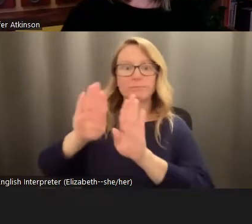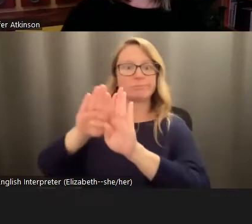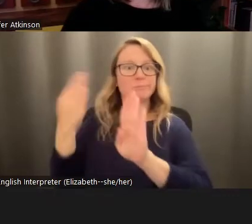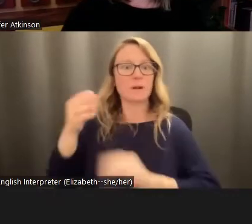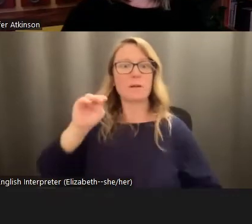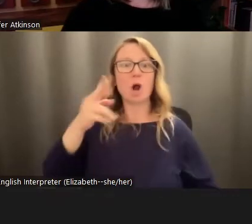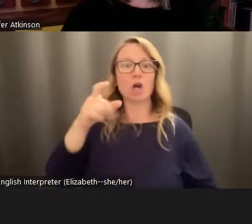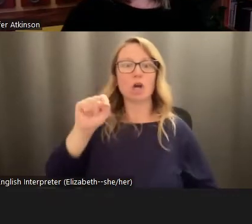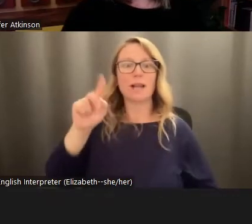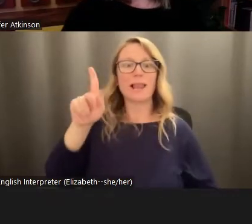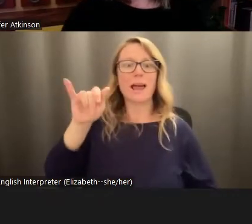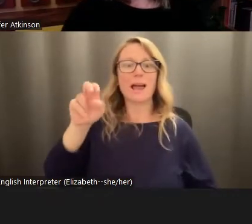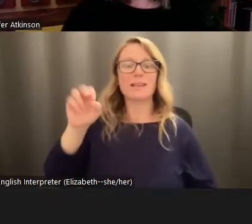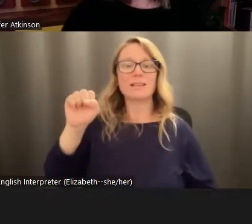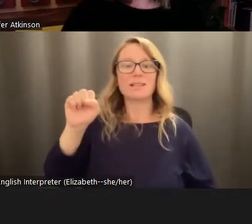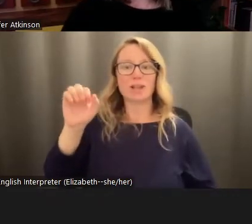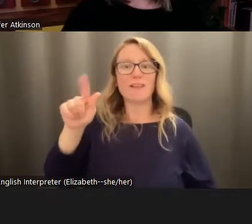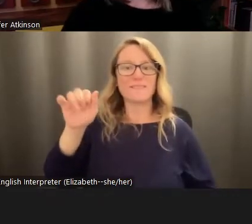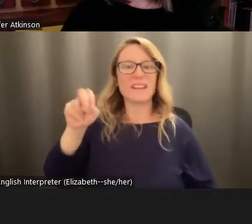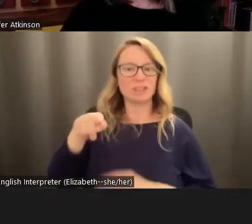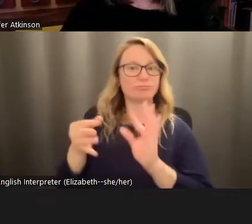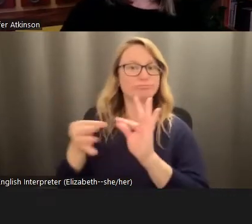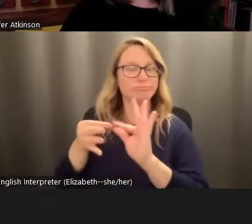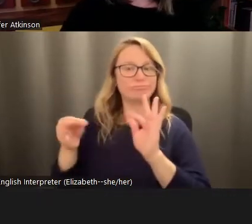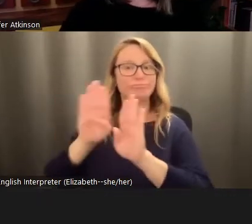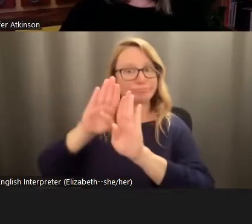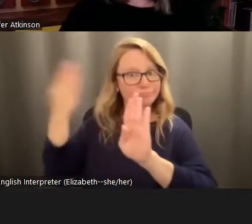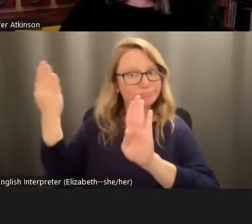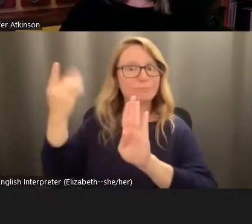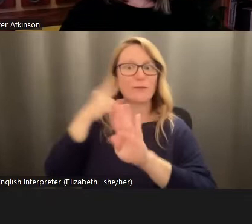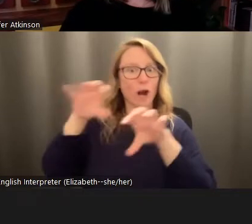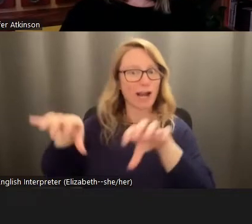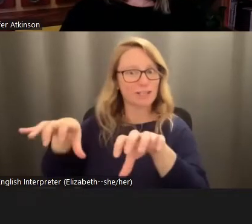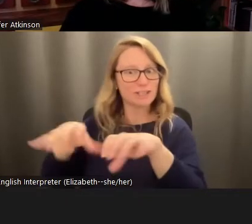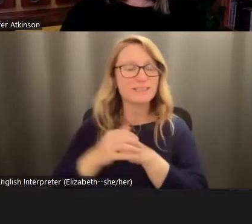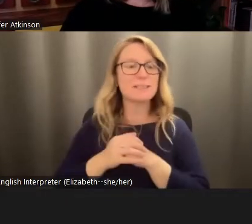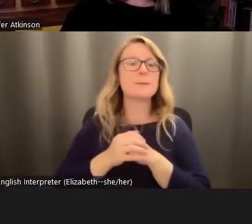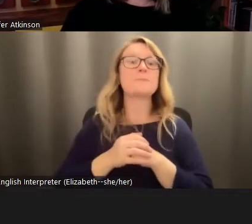put it. But then also, in the same way that Doom reflects